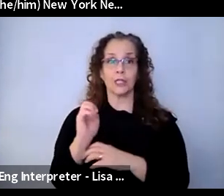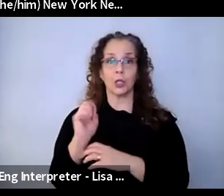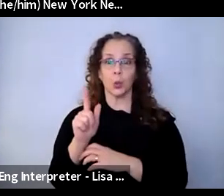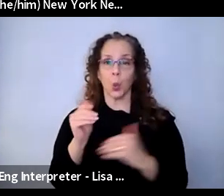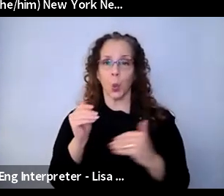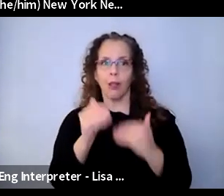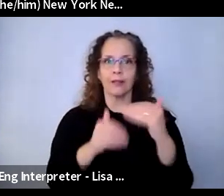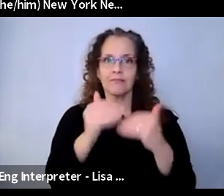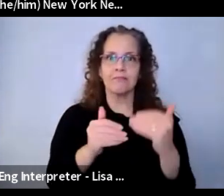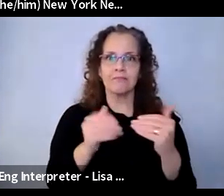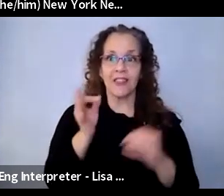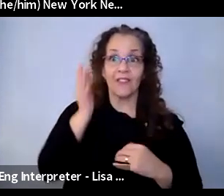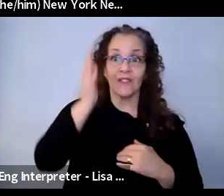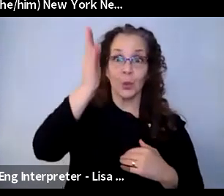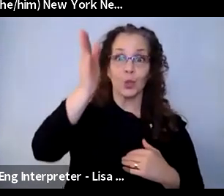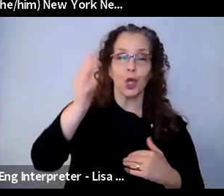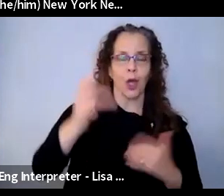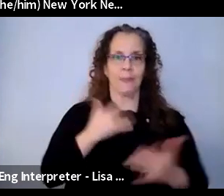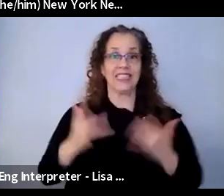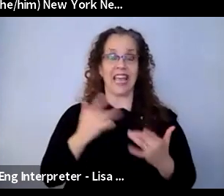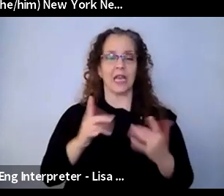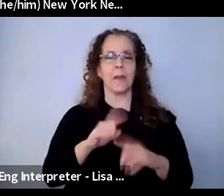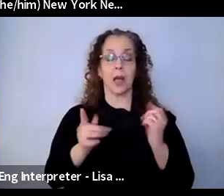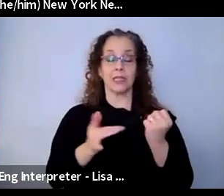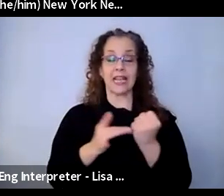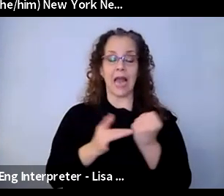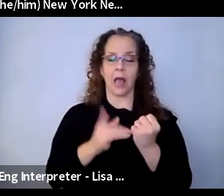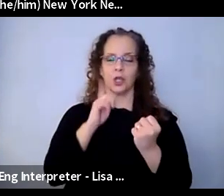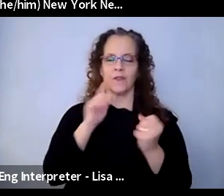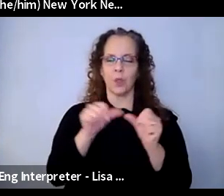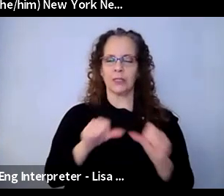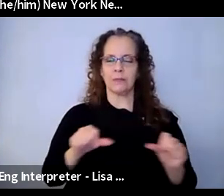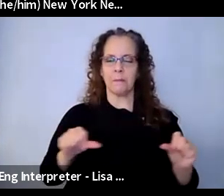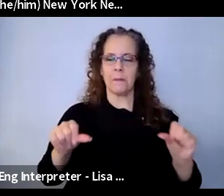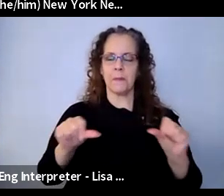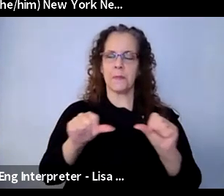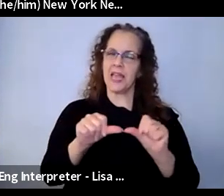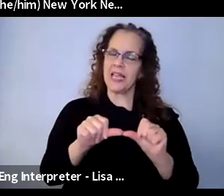technology as a space only in certain contexts. And I'm